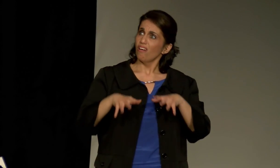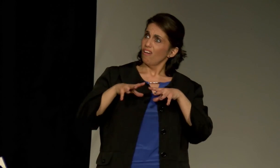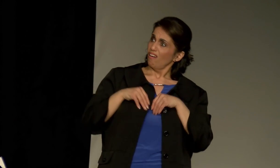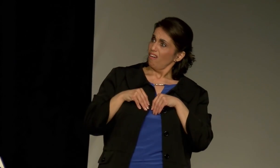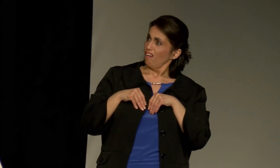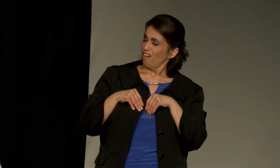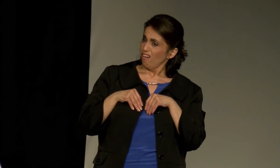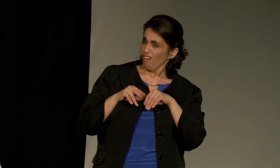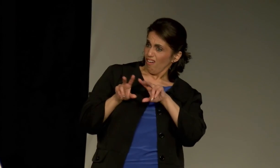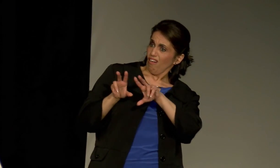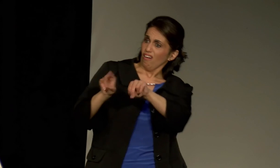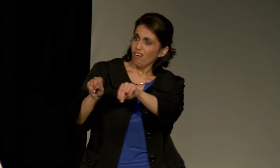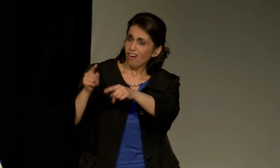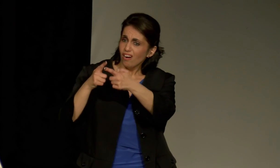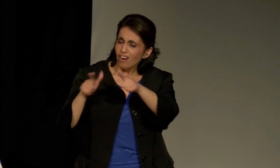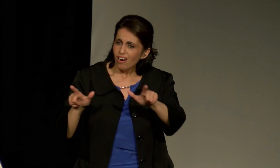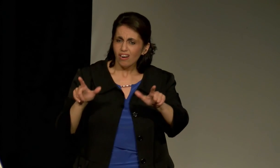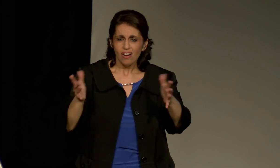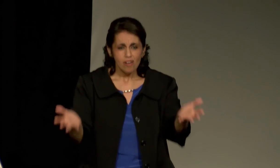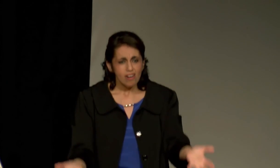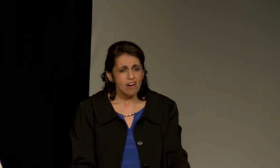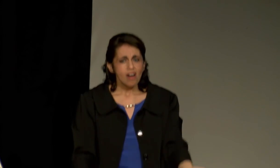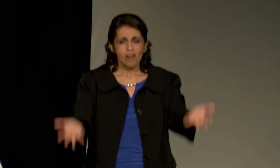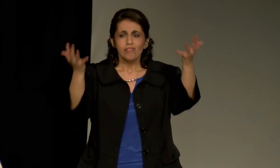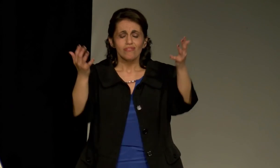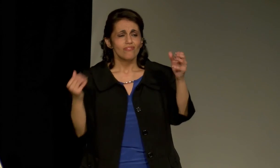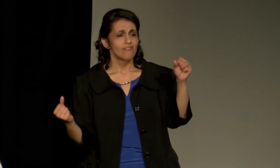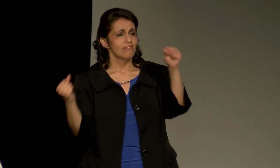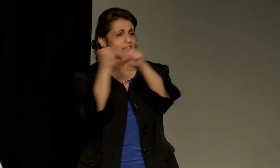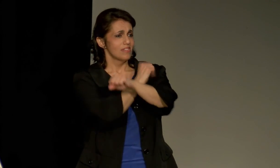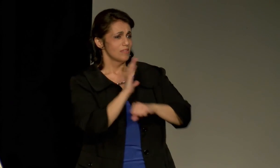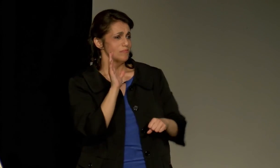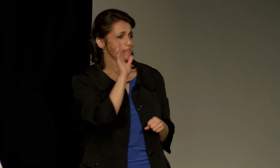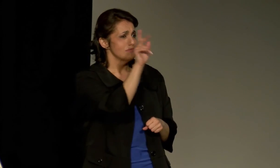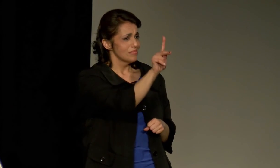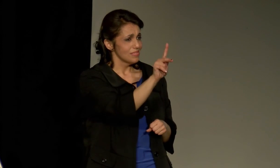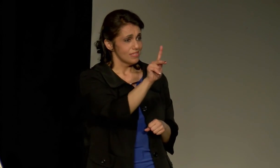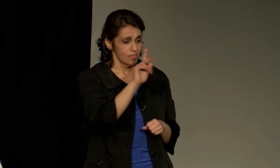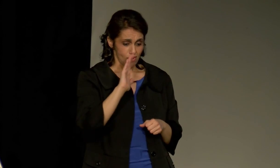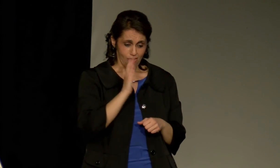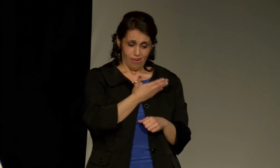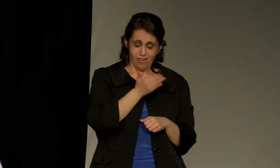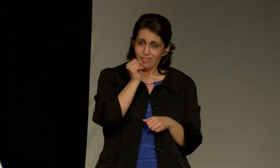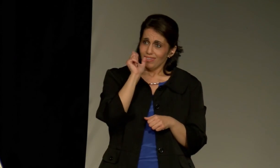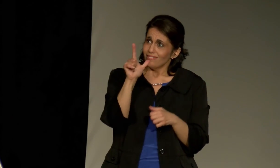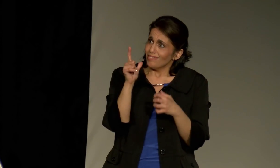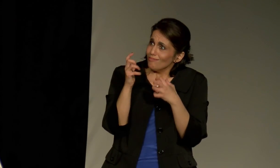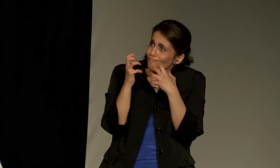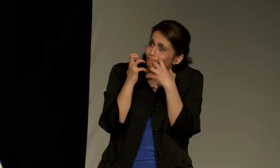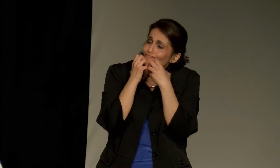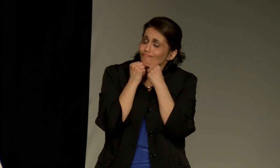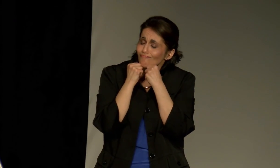word out. Don't be discouraged. They told us we couldn't use sign language in our schools, but we need to fight back.